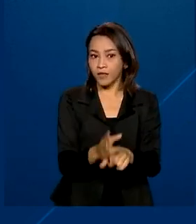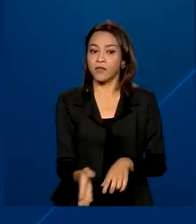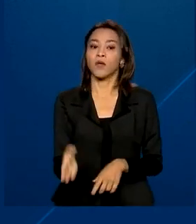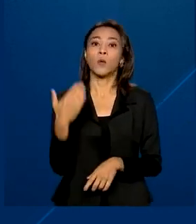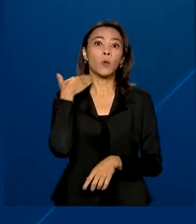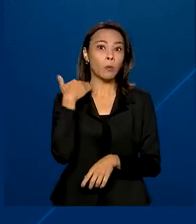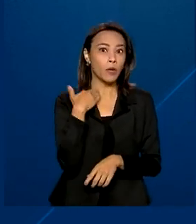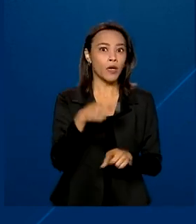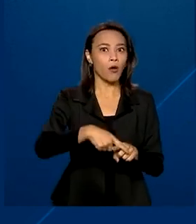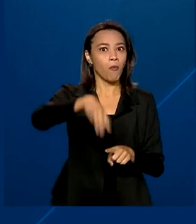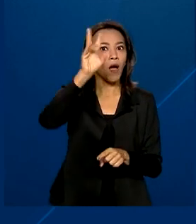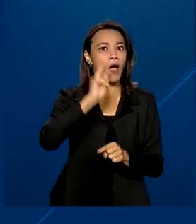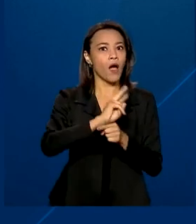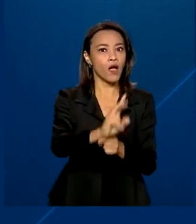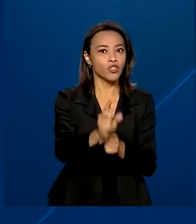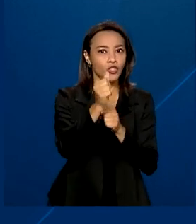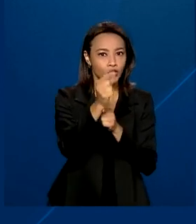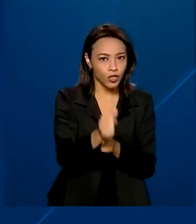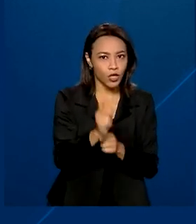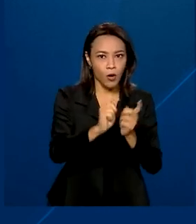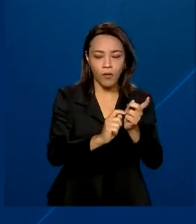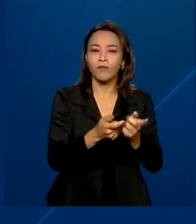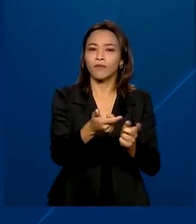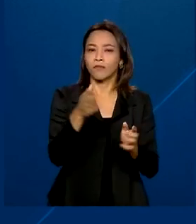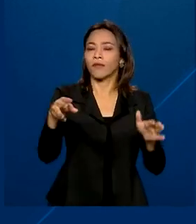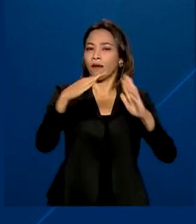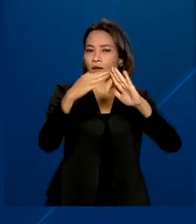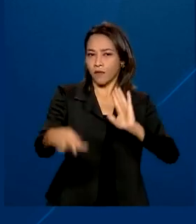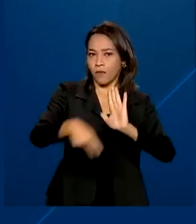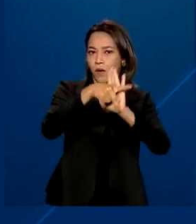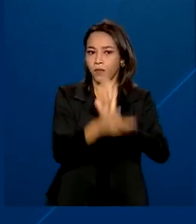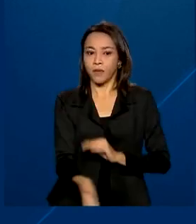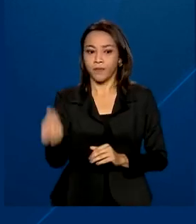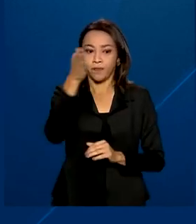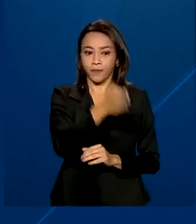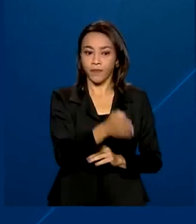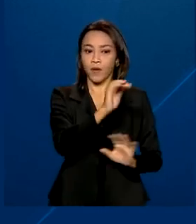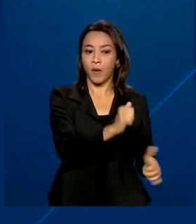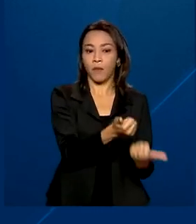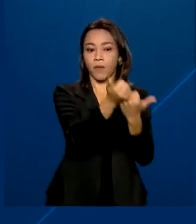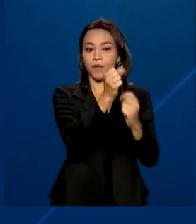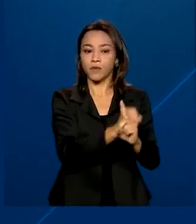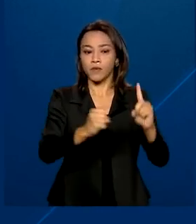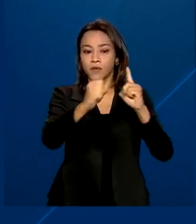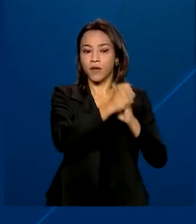largest funder of home ownership in relation to social benefits only in the second quarter